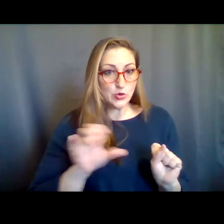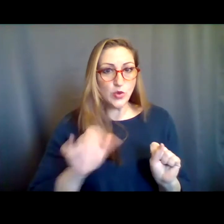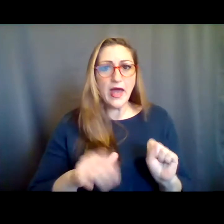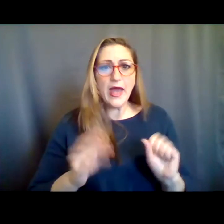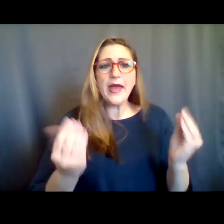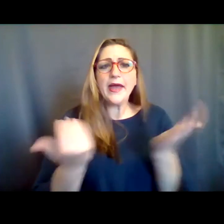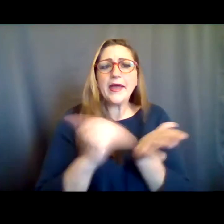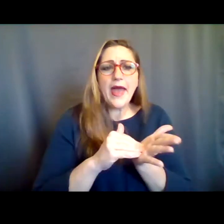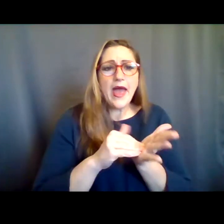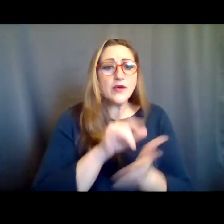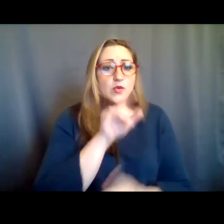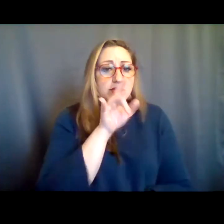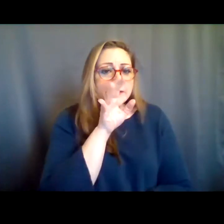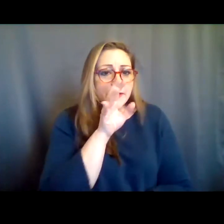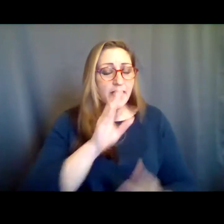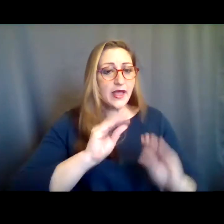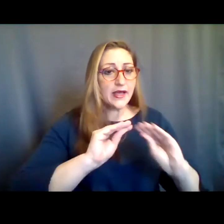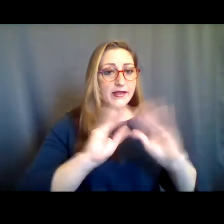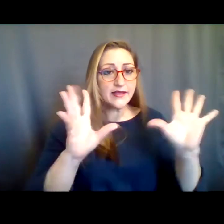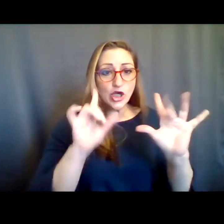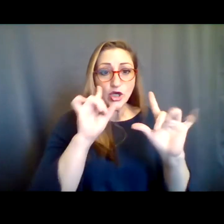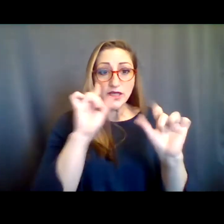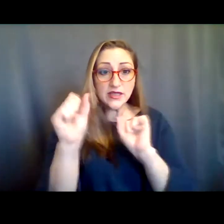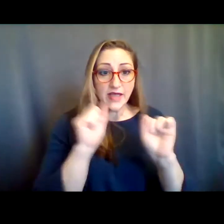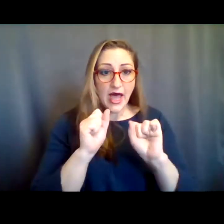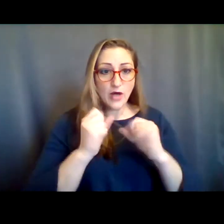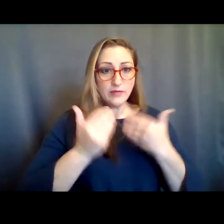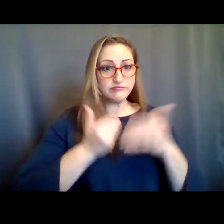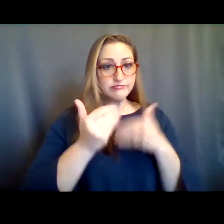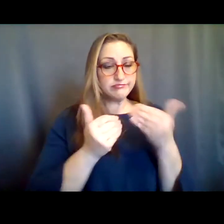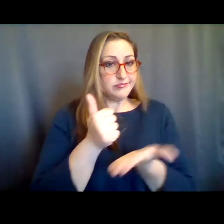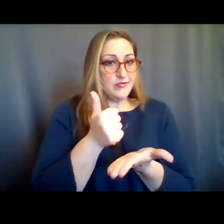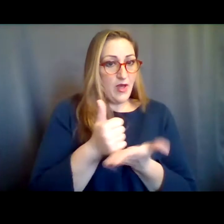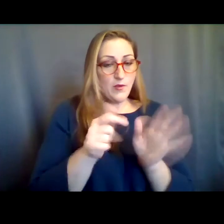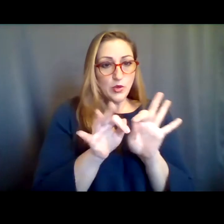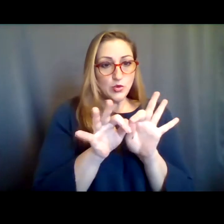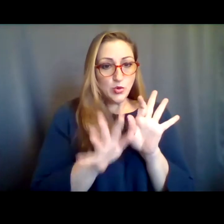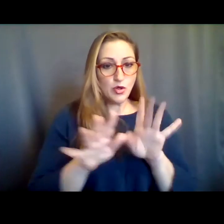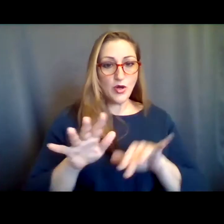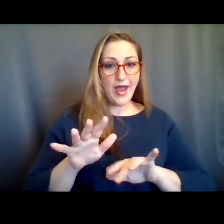loud and maintain a moderate pace while speaking to help our Interpreters